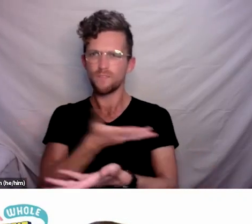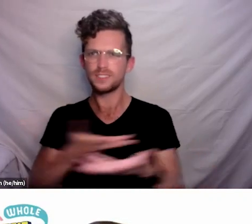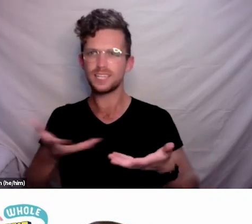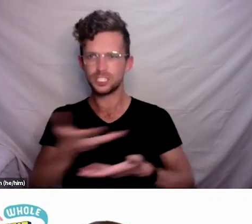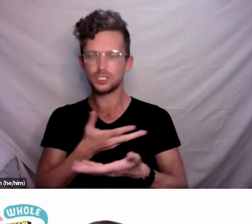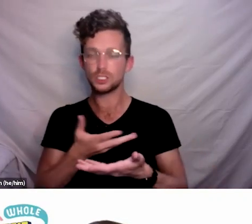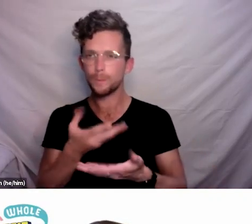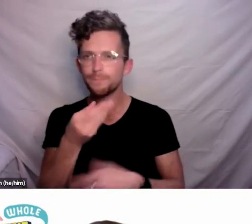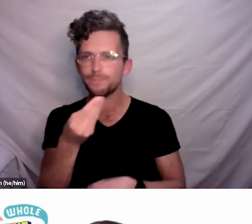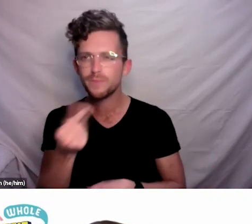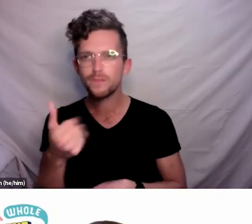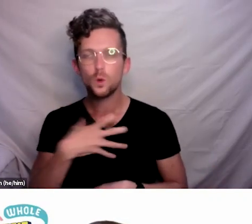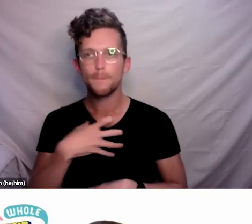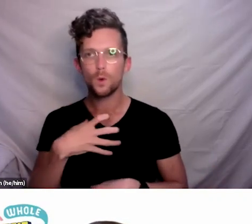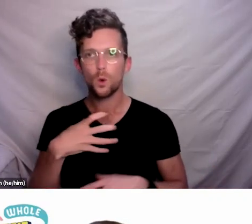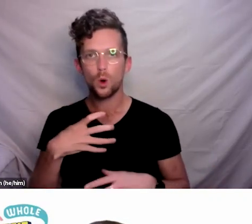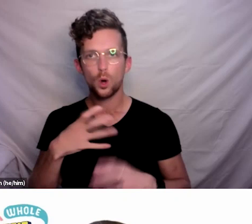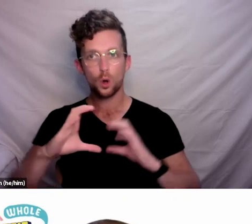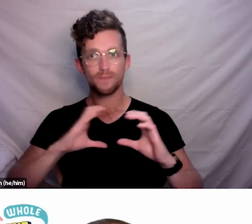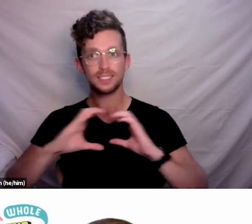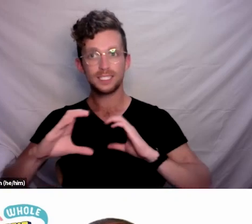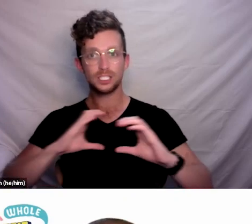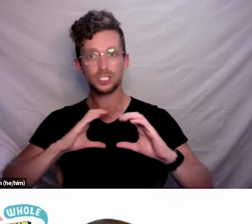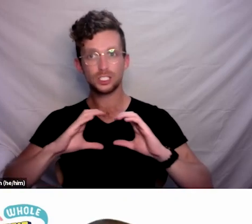A while back, somebody had asked,